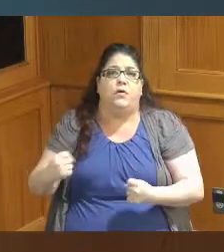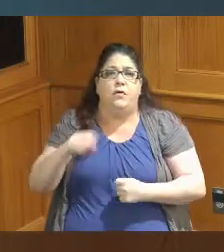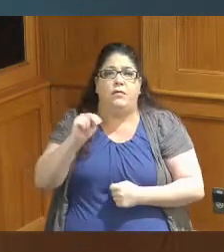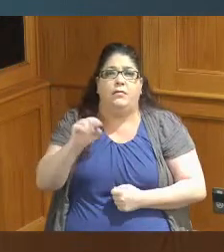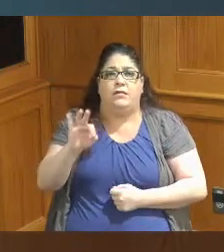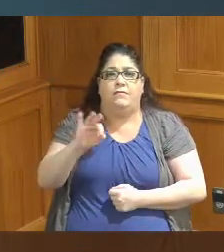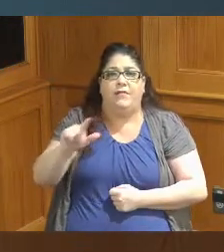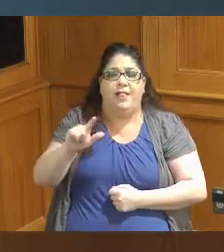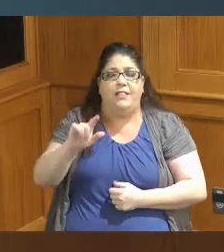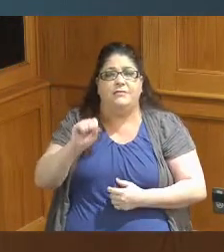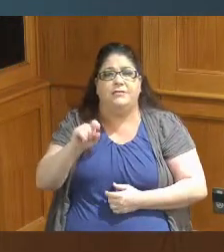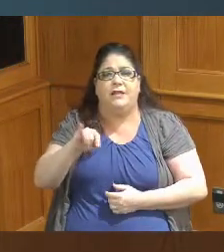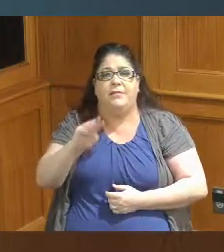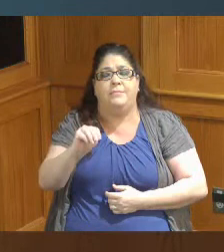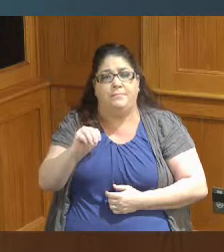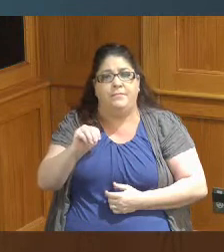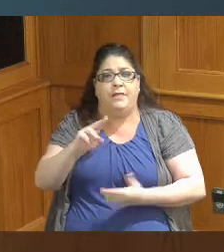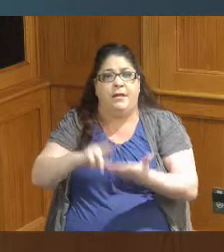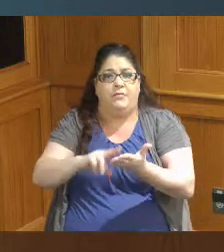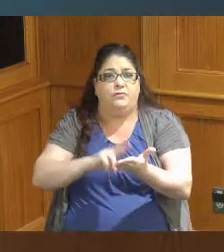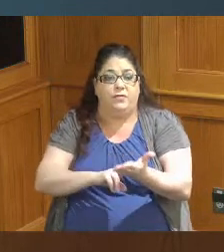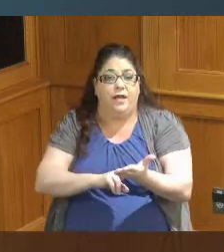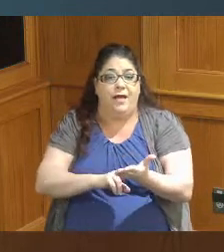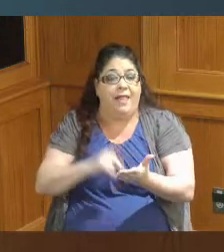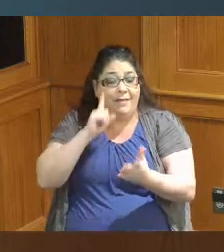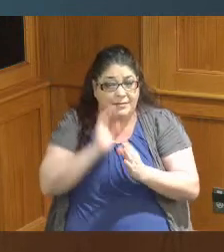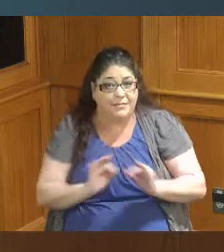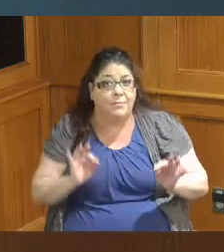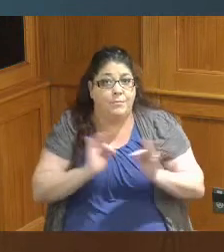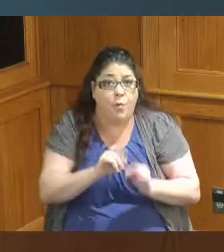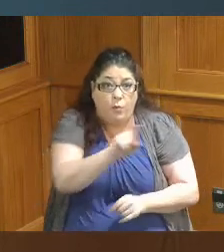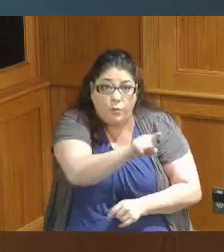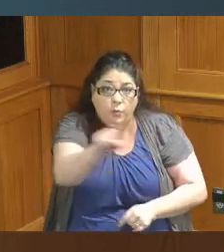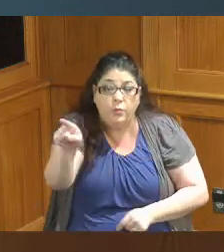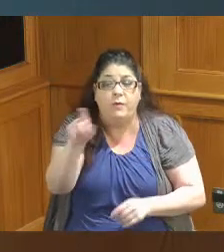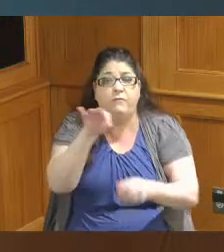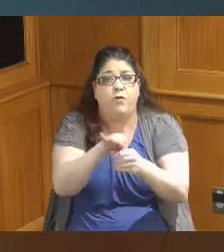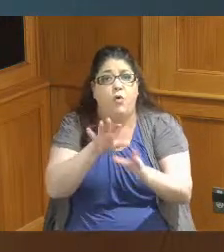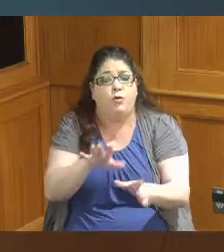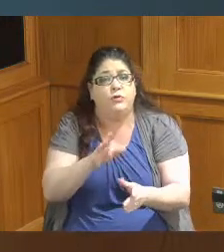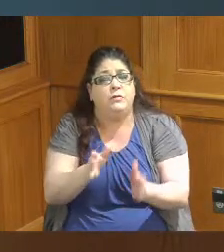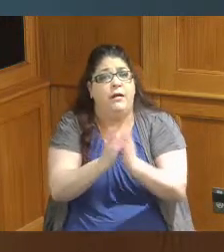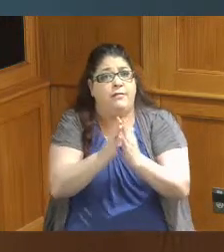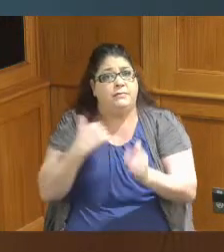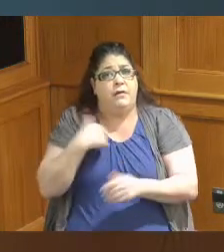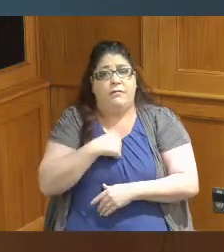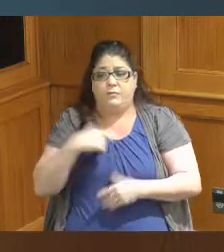stadium and I think that's important the voters voted for us and I want to make sure that it